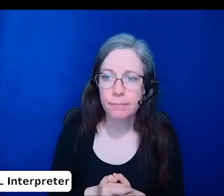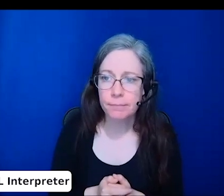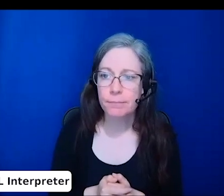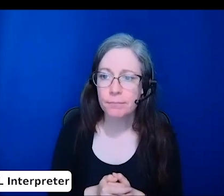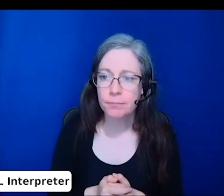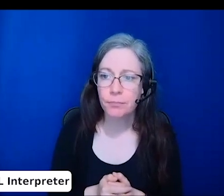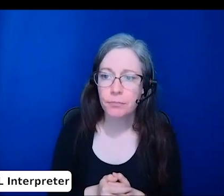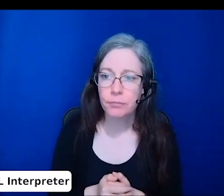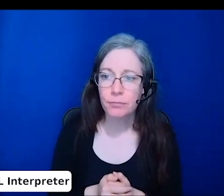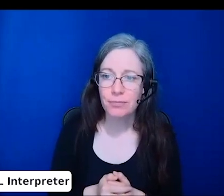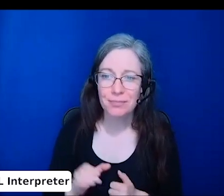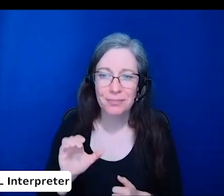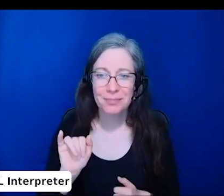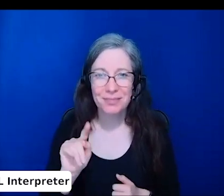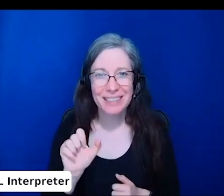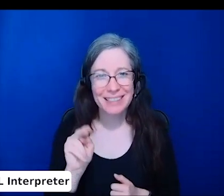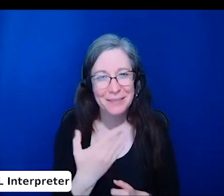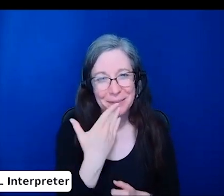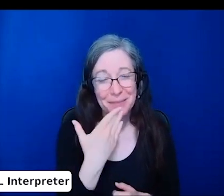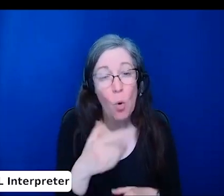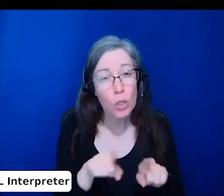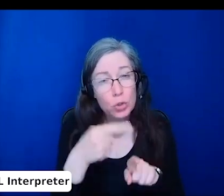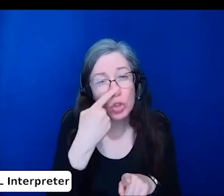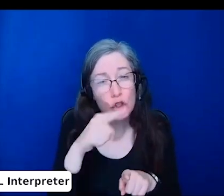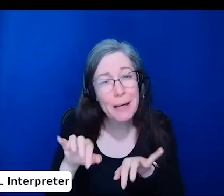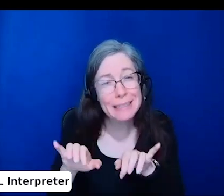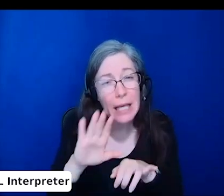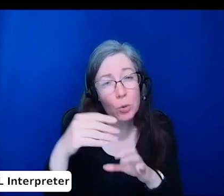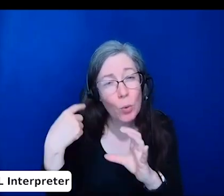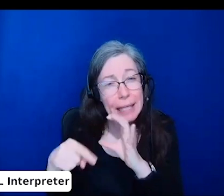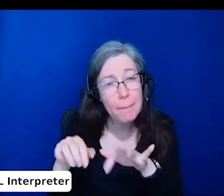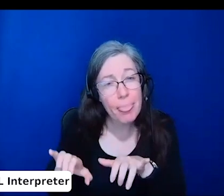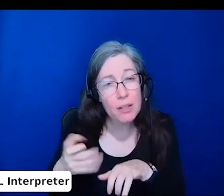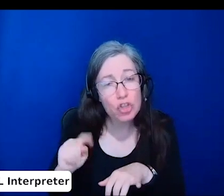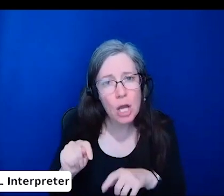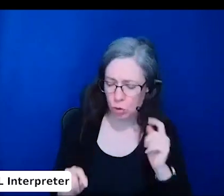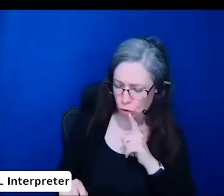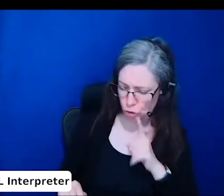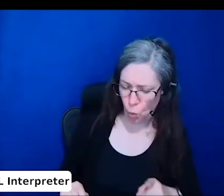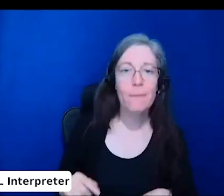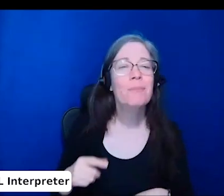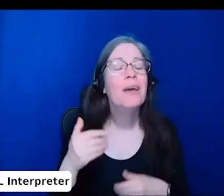Thank you. If you could also share your email in the chat so that attendees can reach out to you.